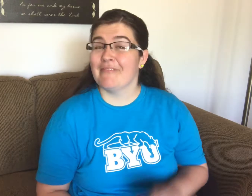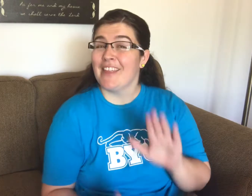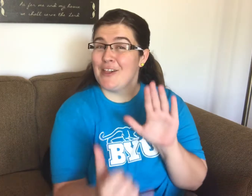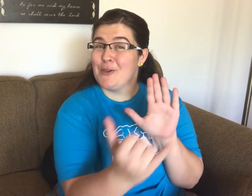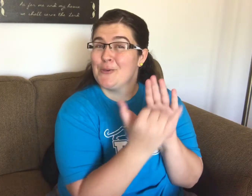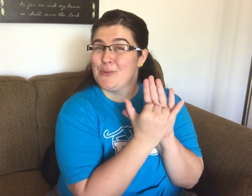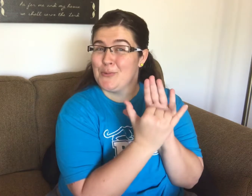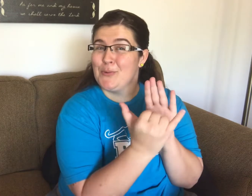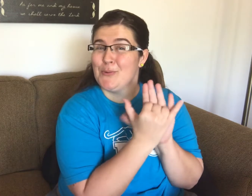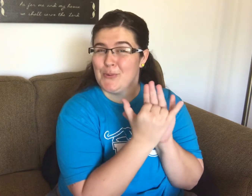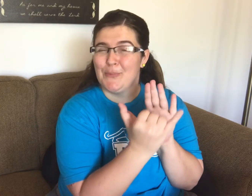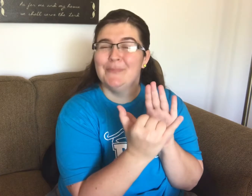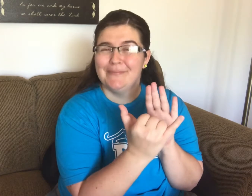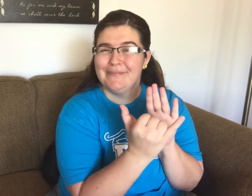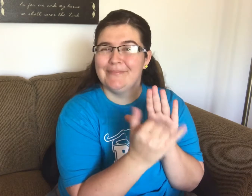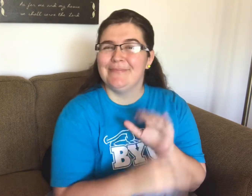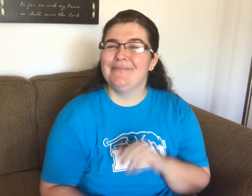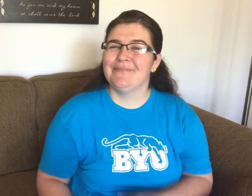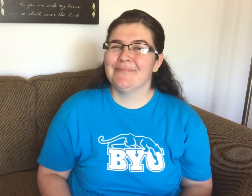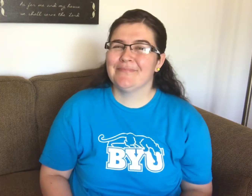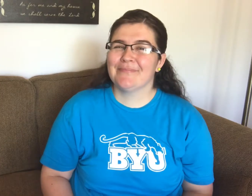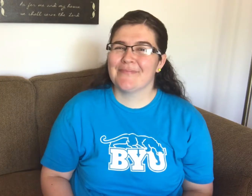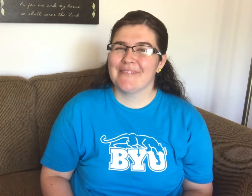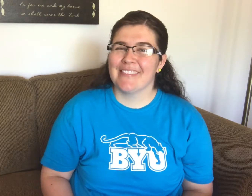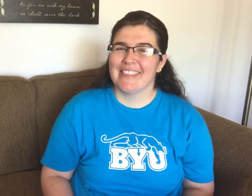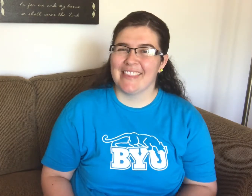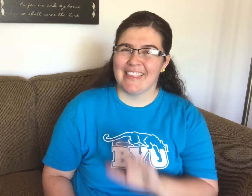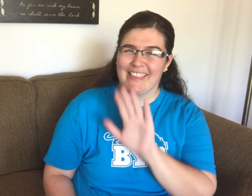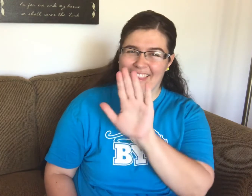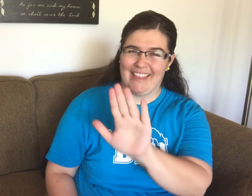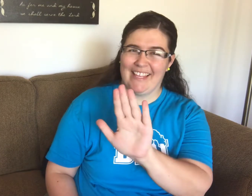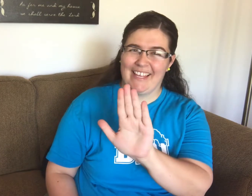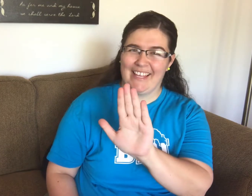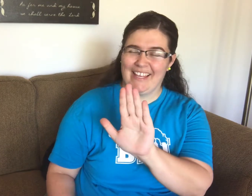Russian Sign Language for YOUTUBE